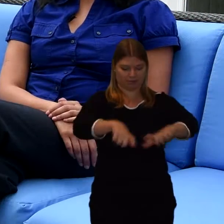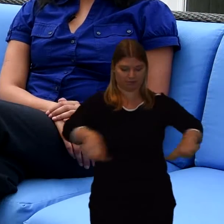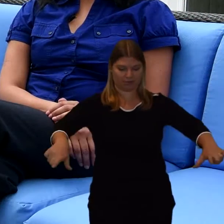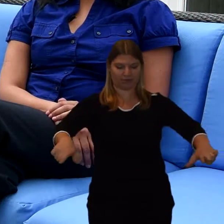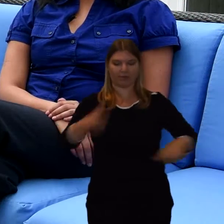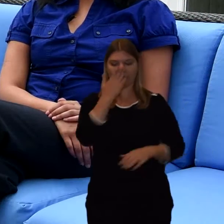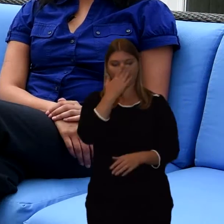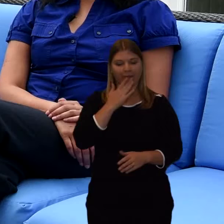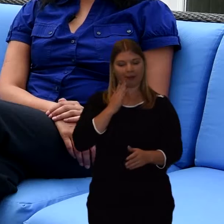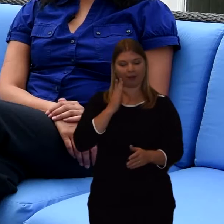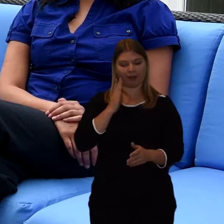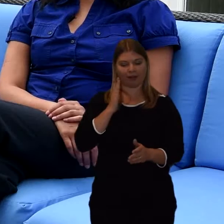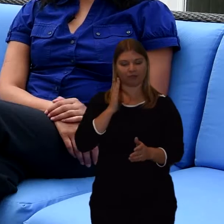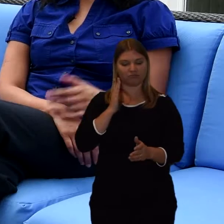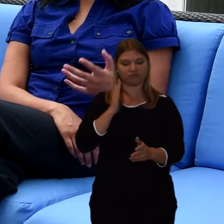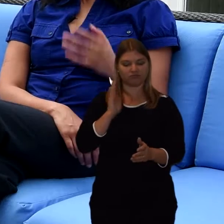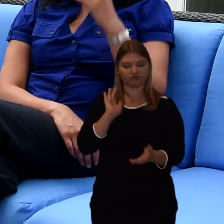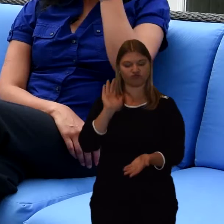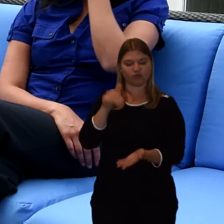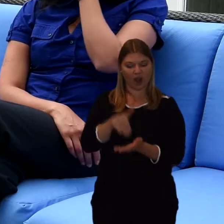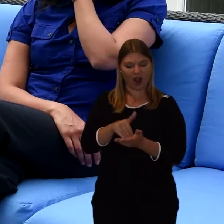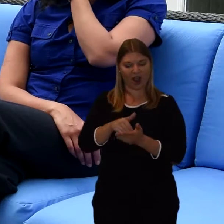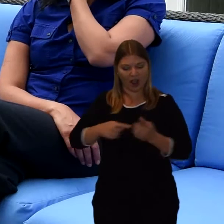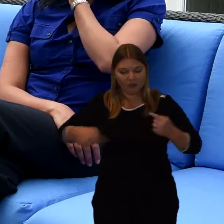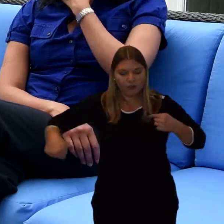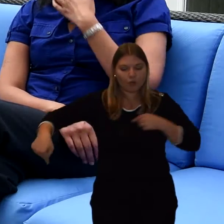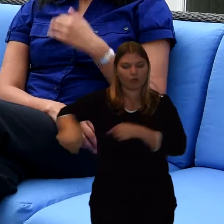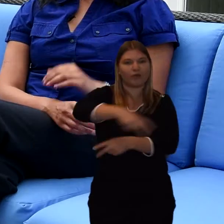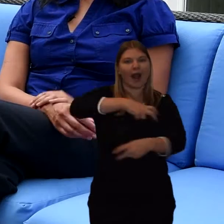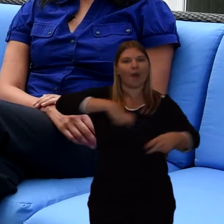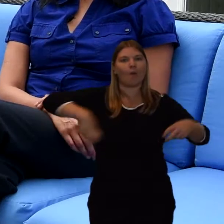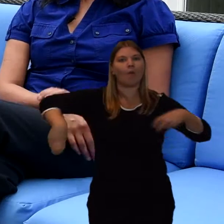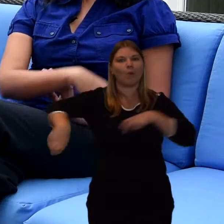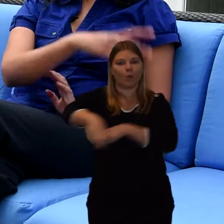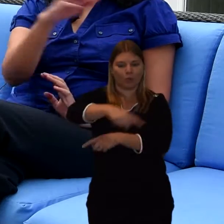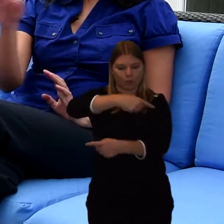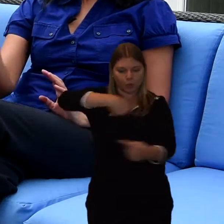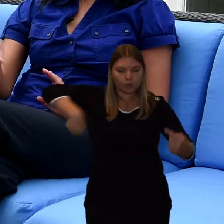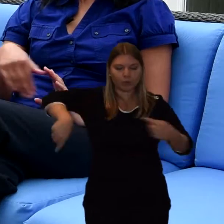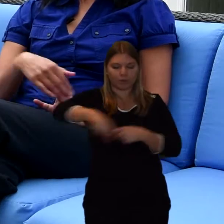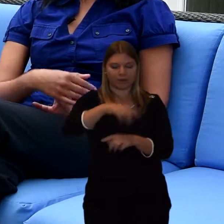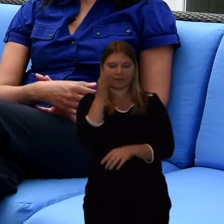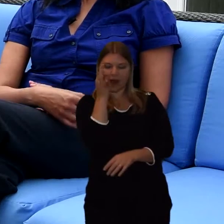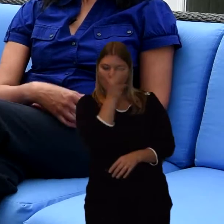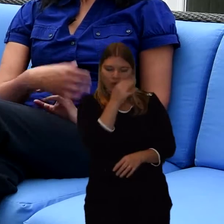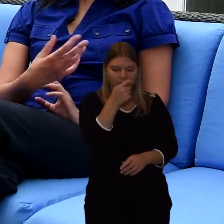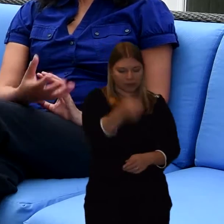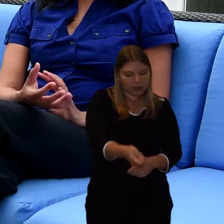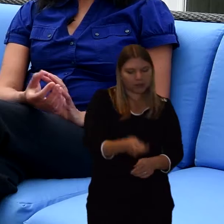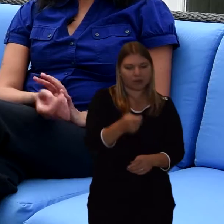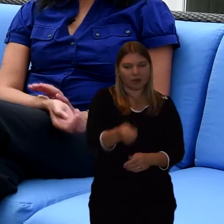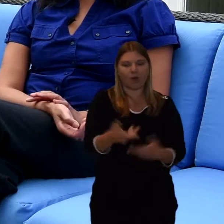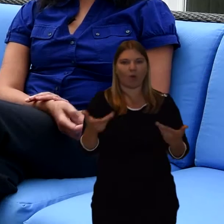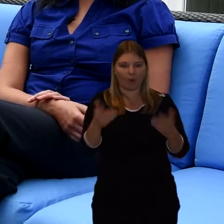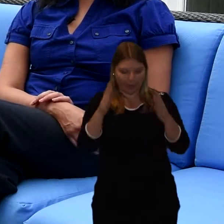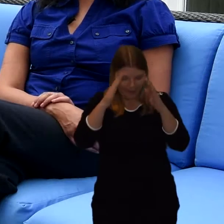People can come and mark, pay their respects. They can circumambulate the coffin, place flowers you know.